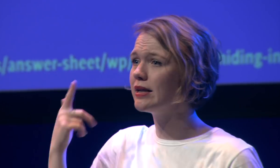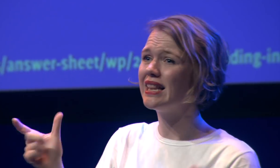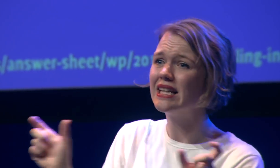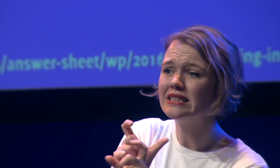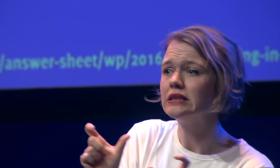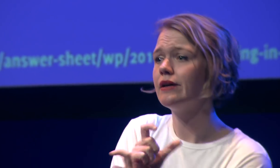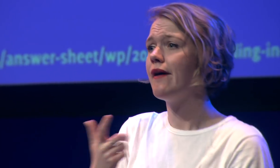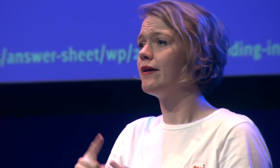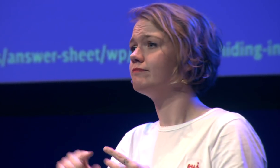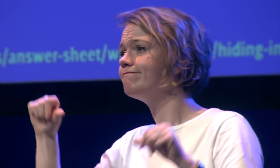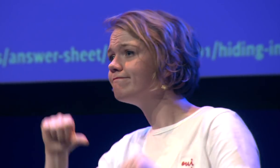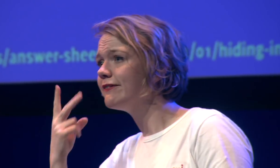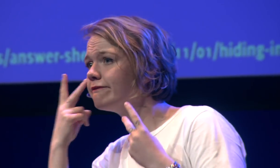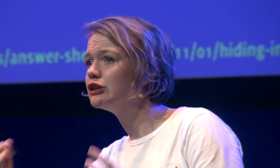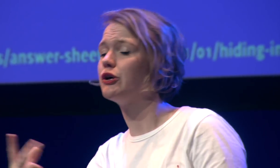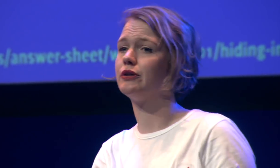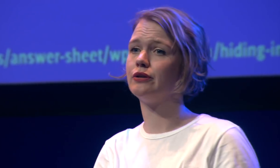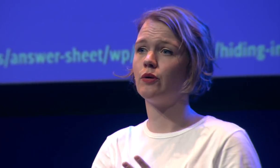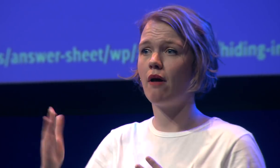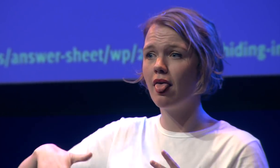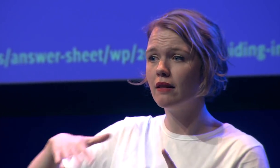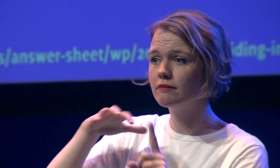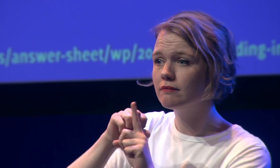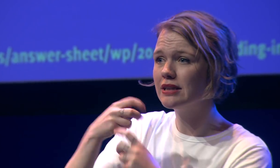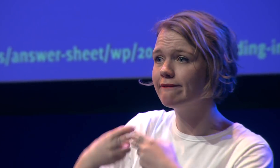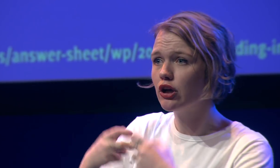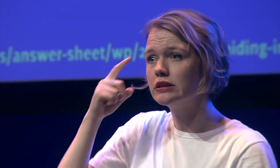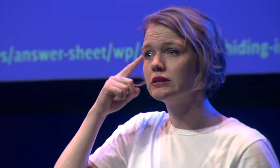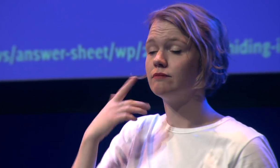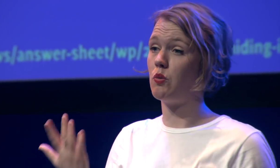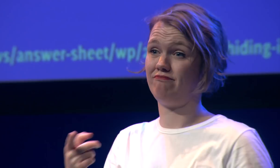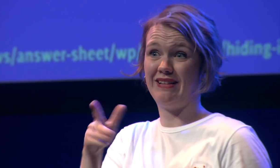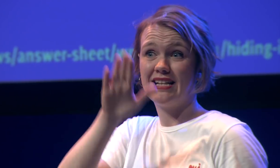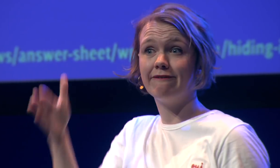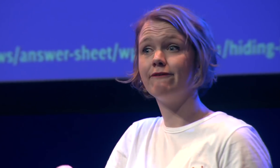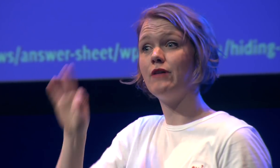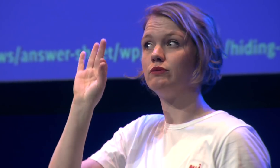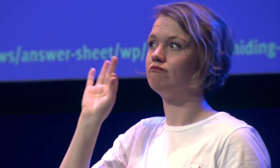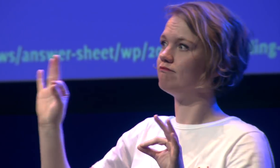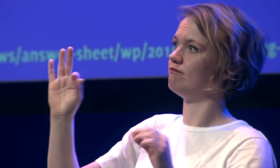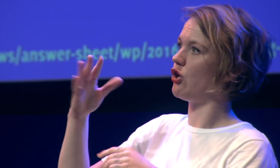because of dyslexia poor vision not identified learning issues or they